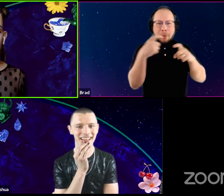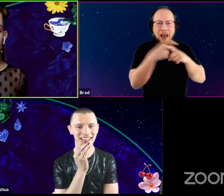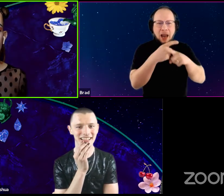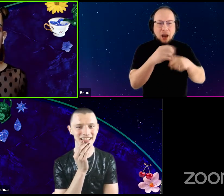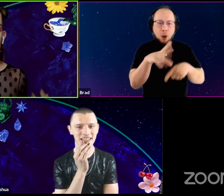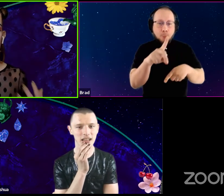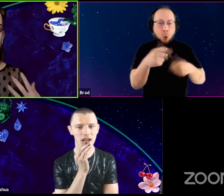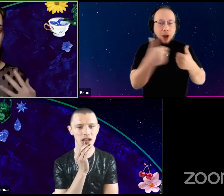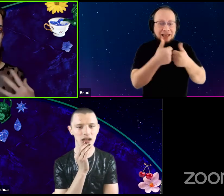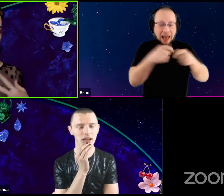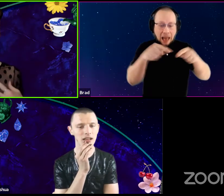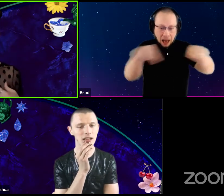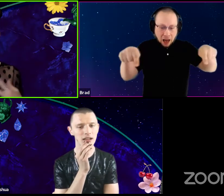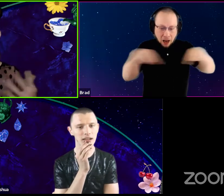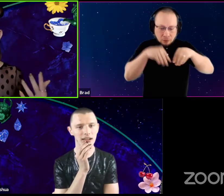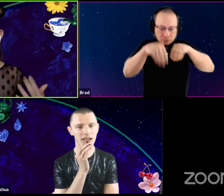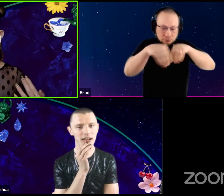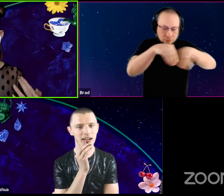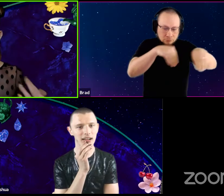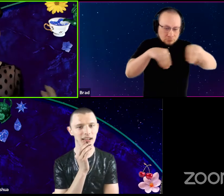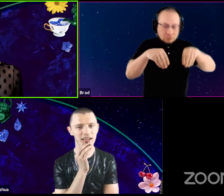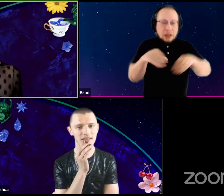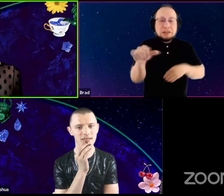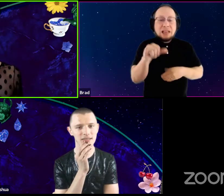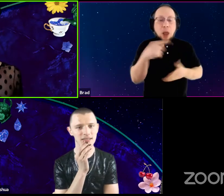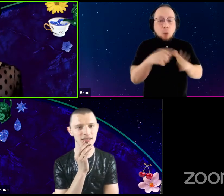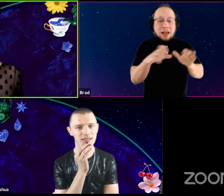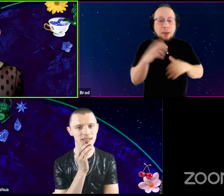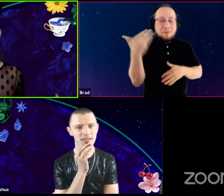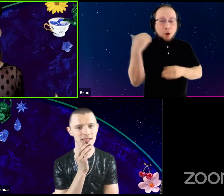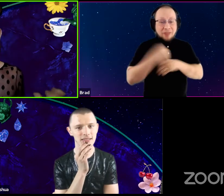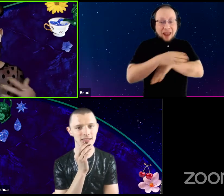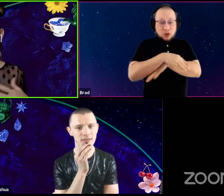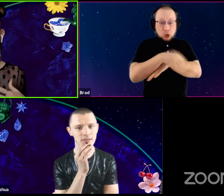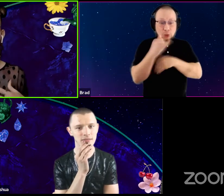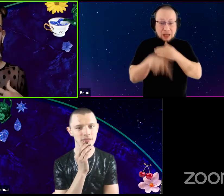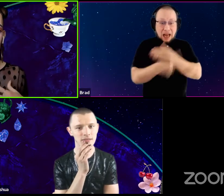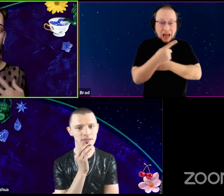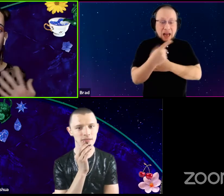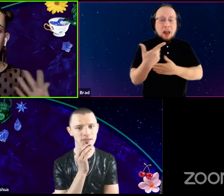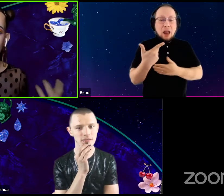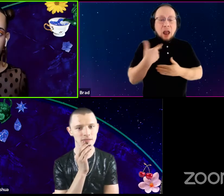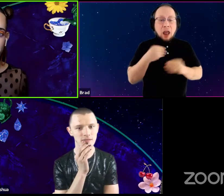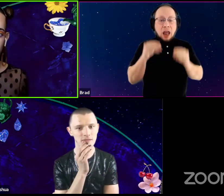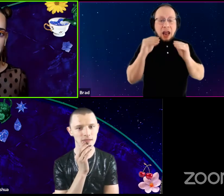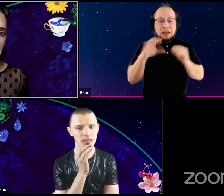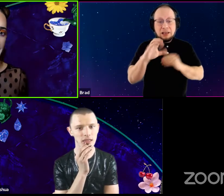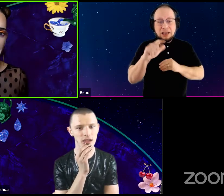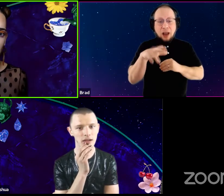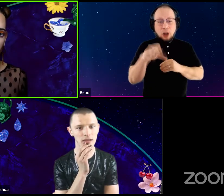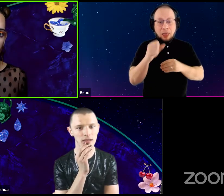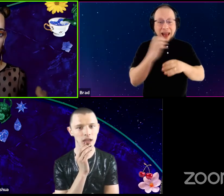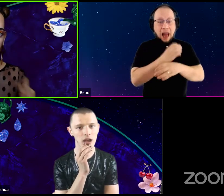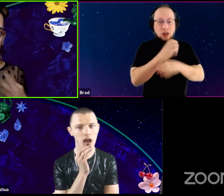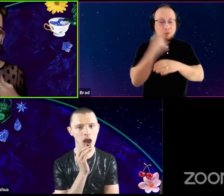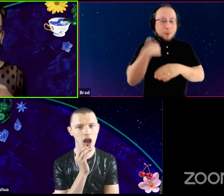And like, what I did earlier in the afternoon was I like teach calculus as my day job.